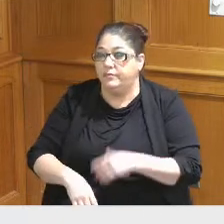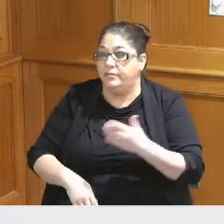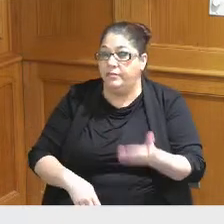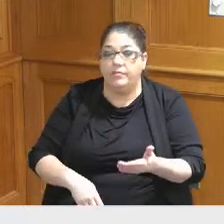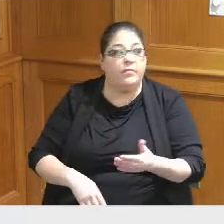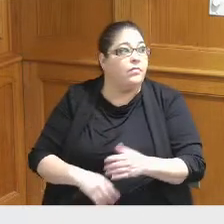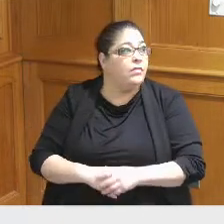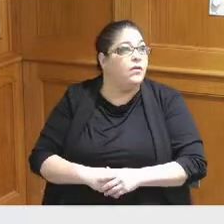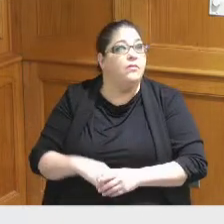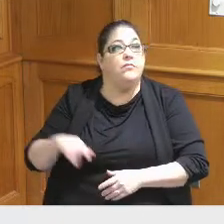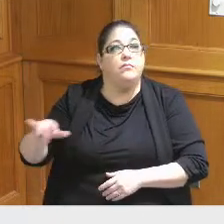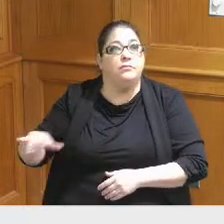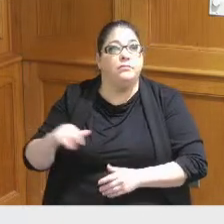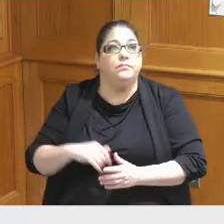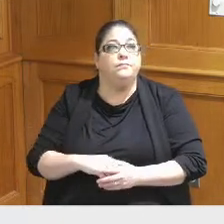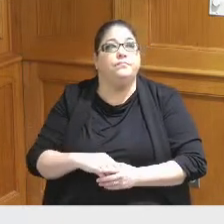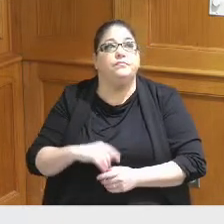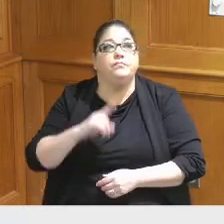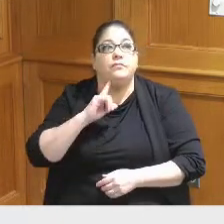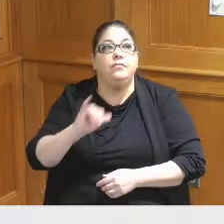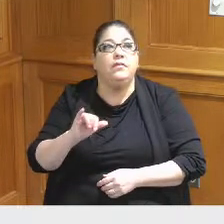in terms of additional Finance on the financing strategy